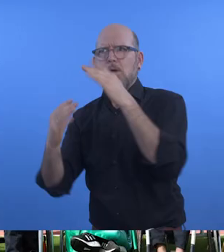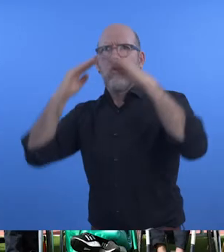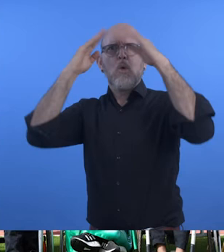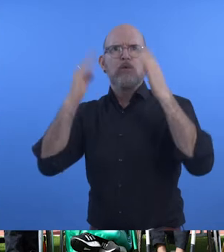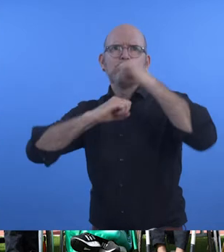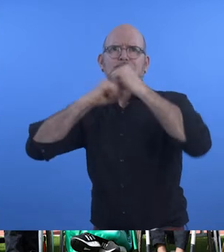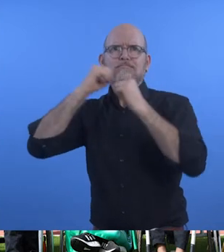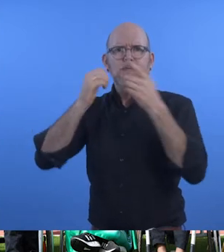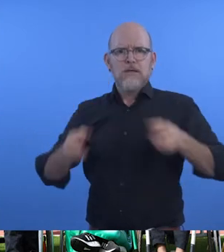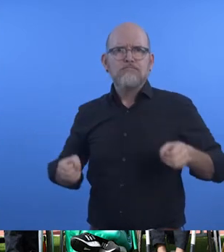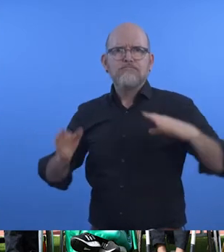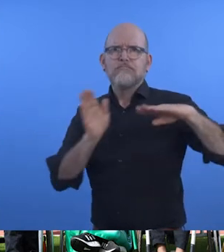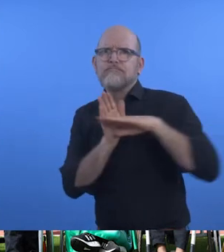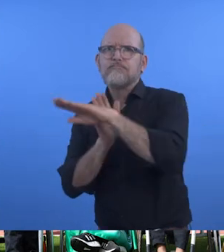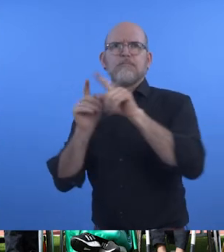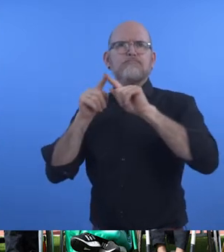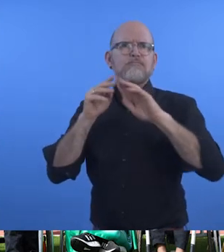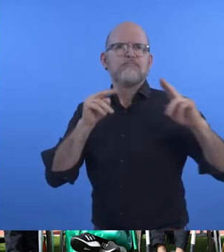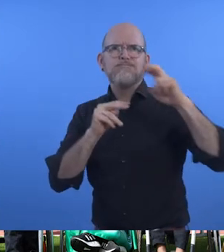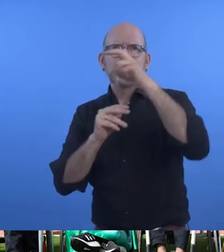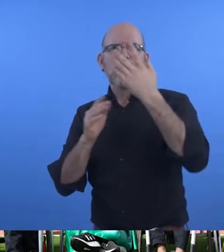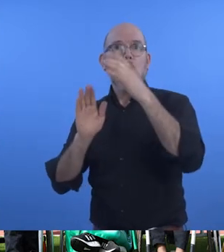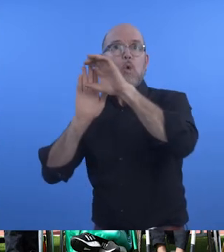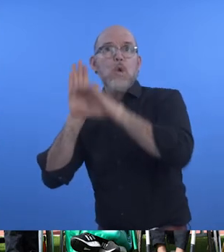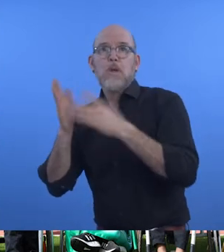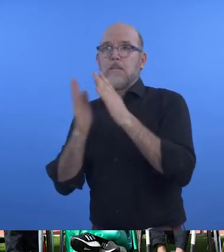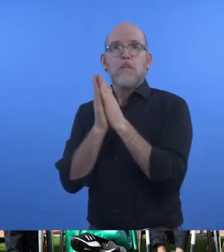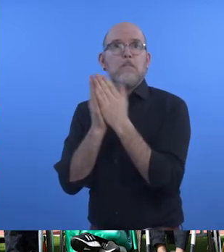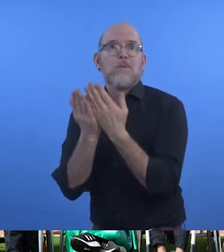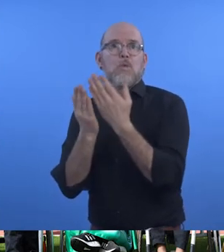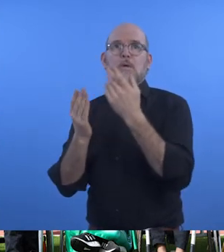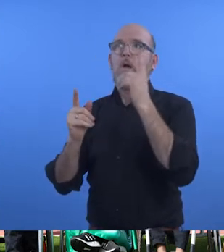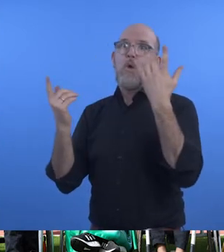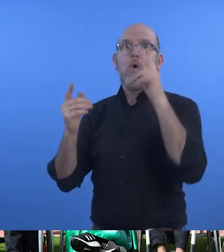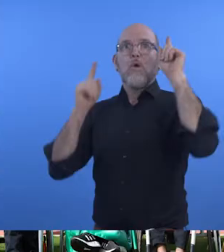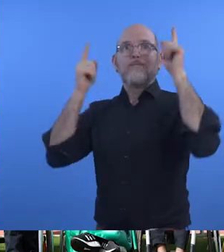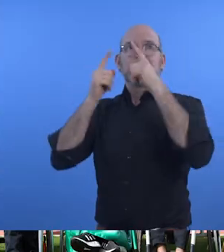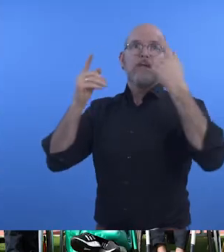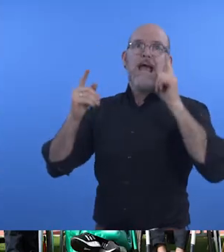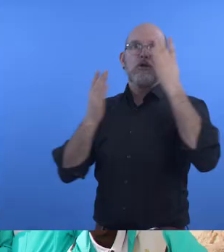to the built environment, curriculums, books, and the admissions process.